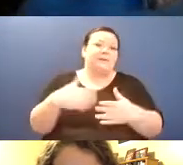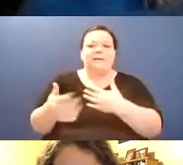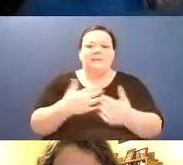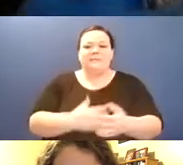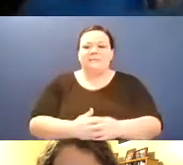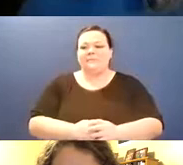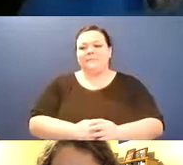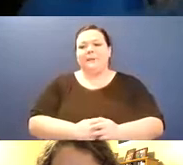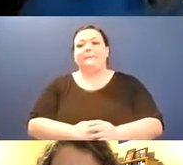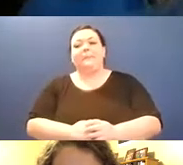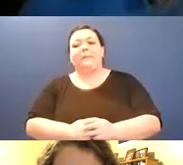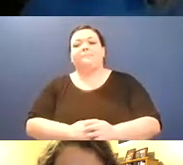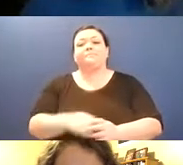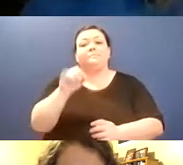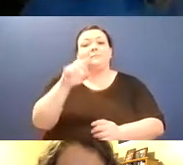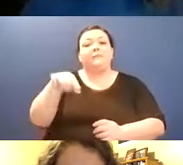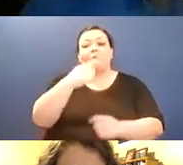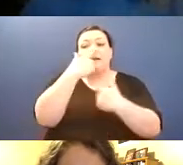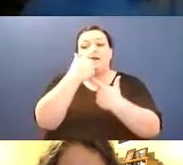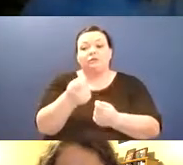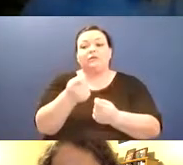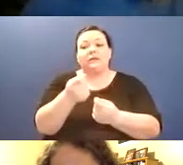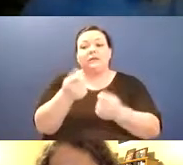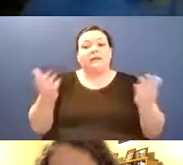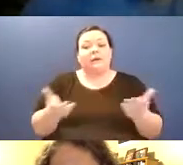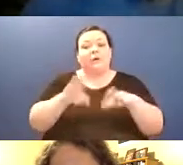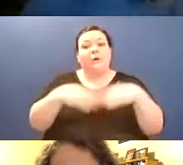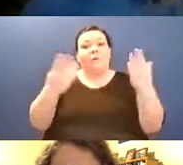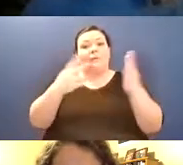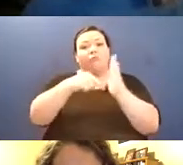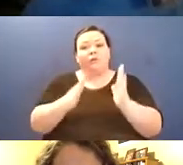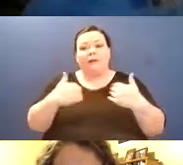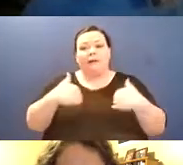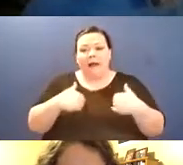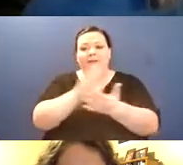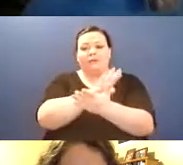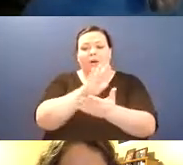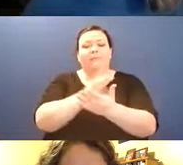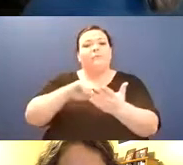uh, to workshops and readings or at workshops and readings and also ASL interpretation, um,